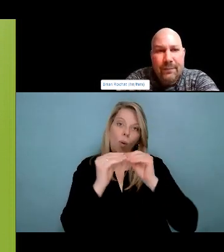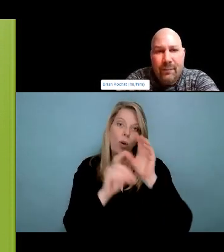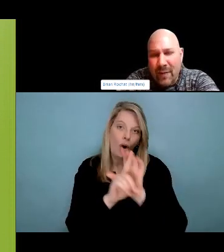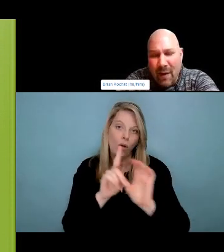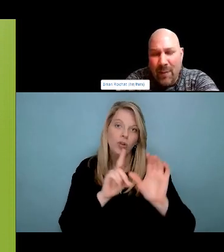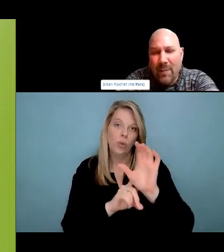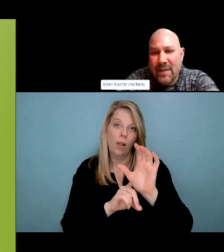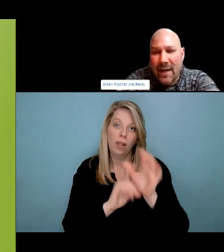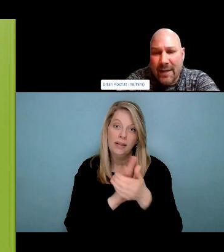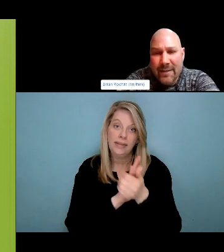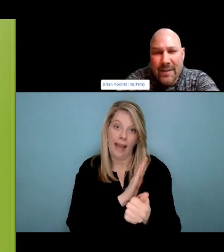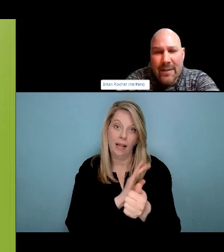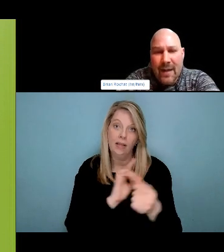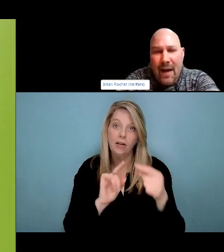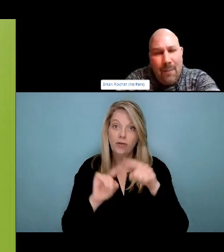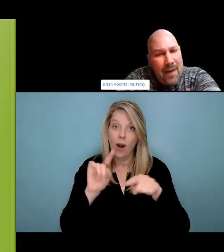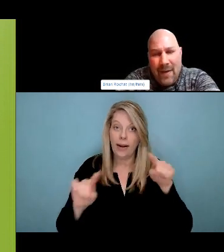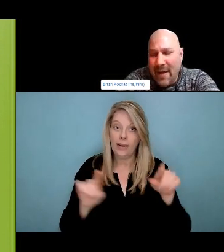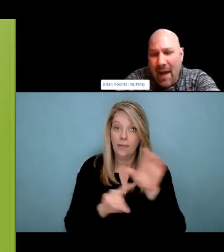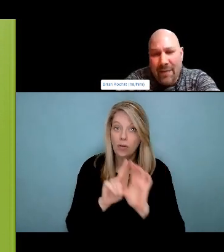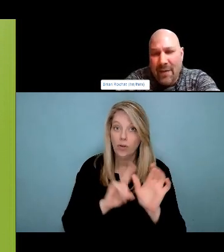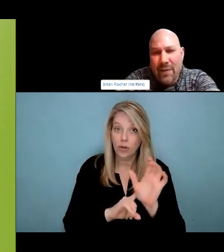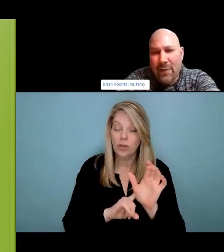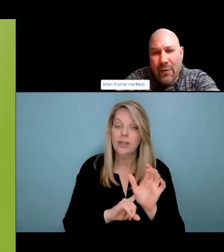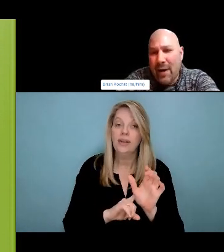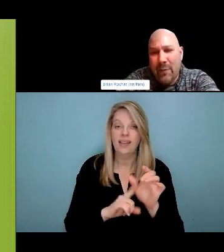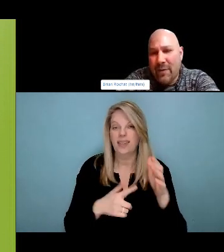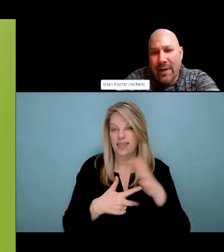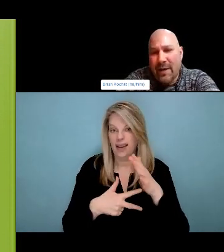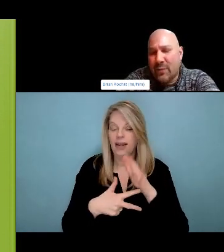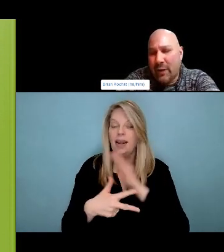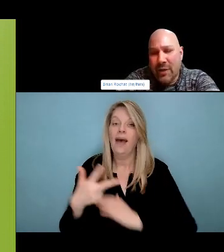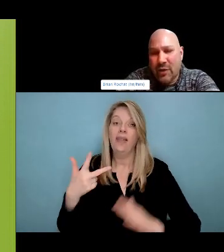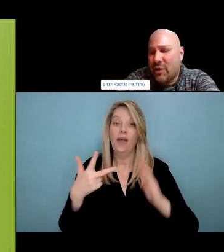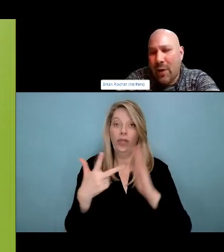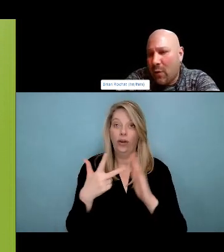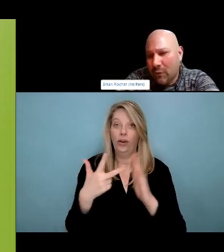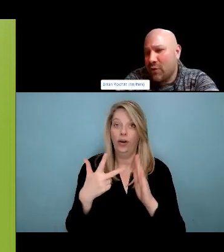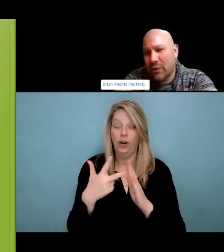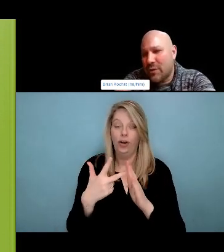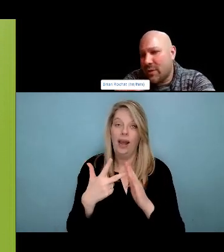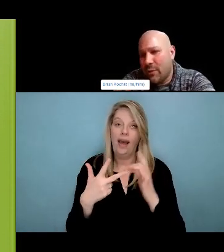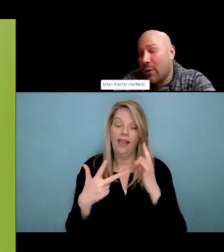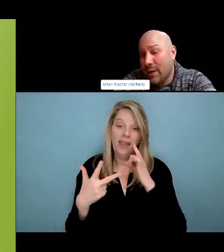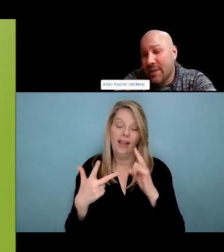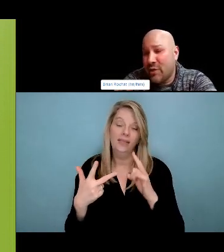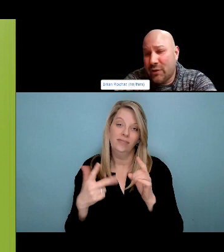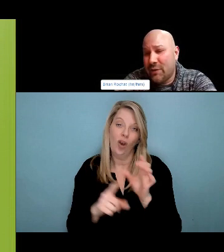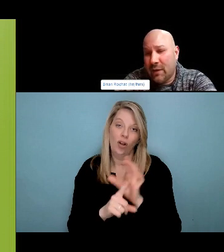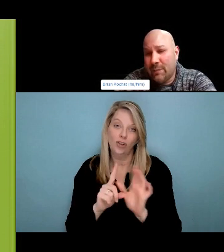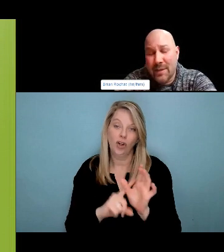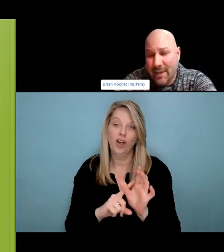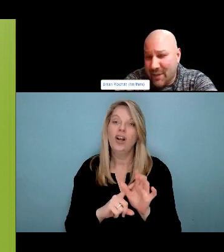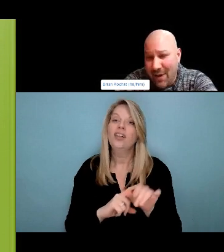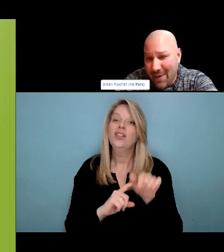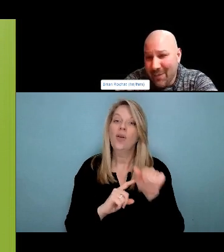Well, the city can certainly, show solidarity and support for people who use substances by supporting, save consumption services. And then also thinking about some of Jessica's